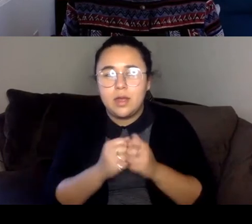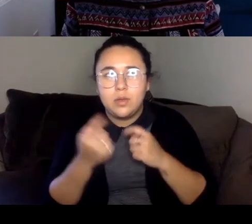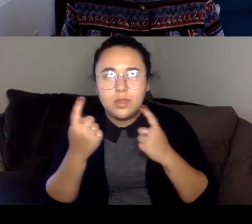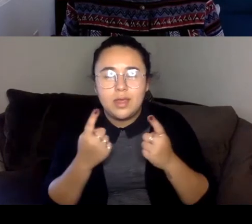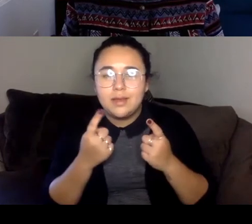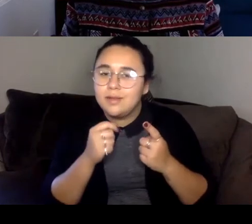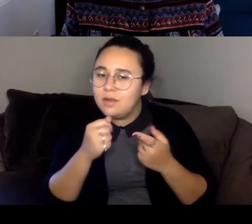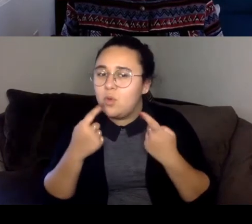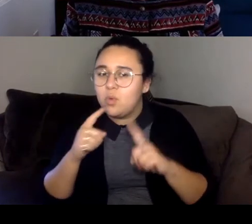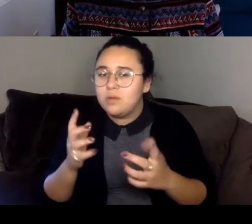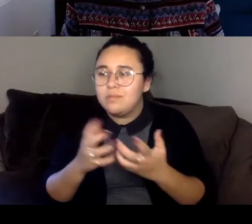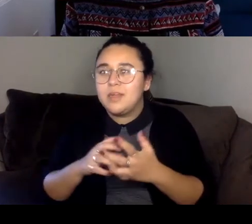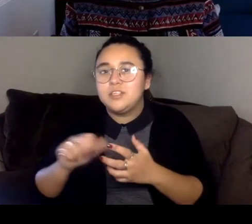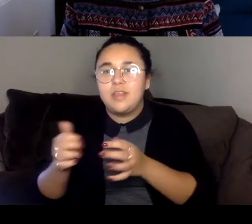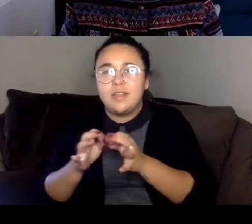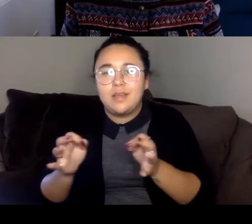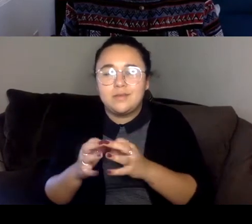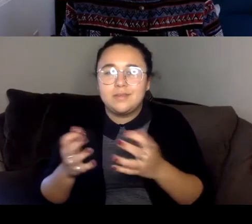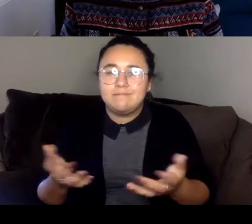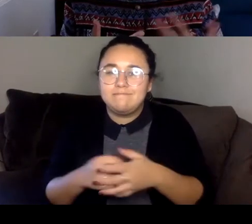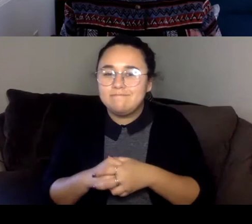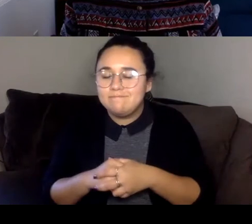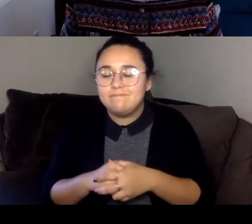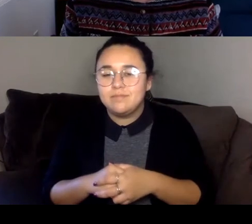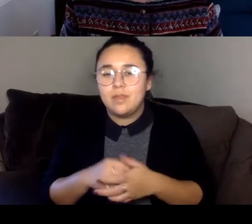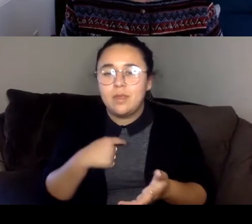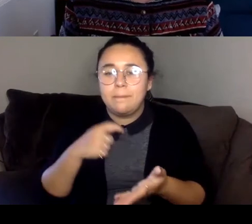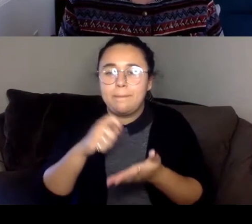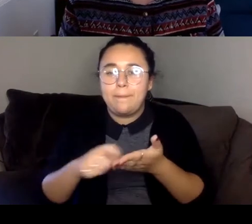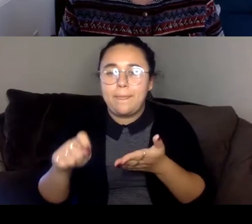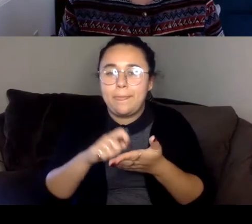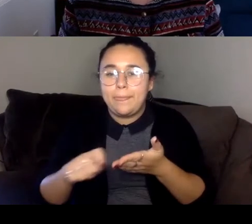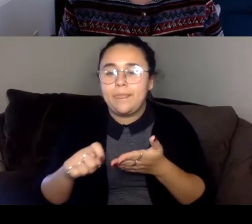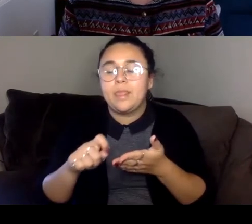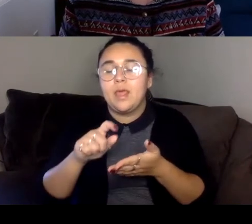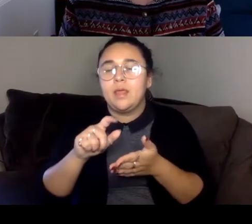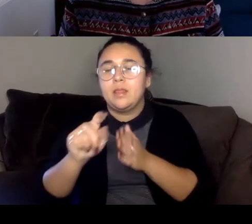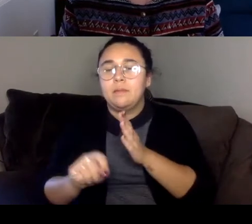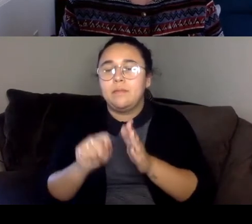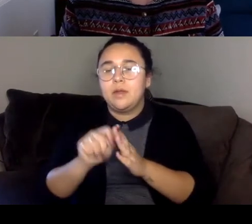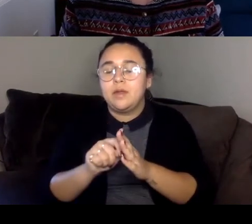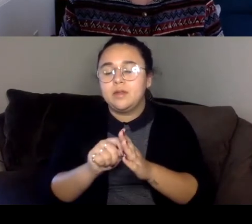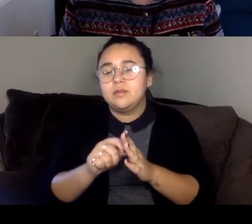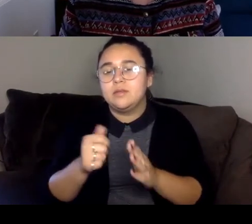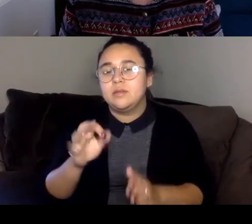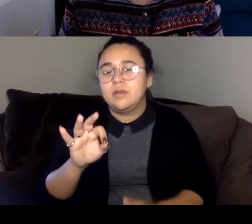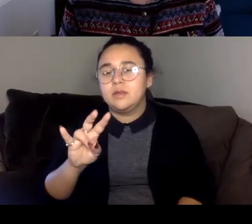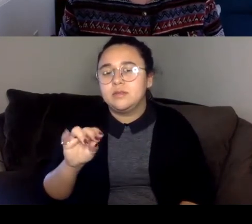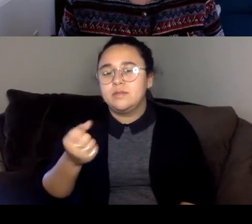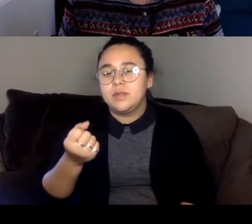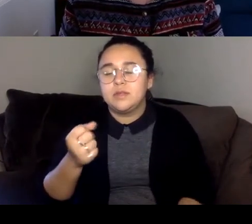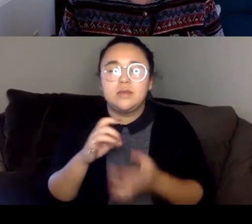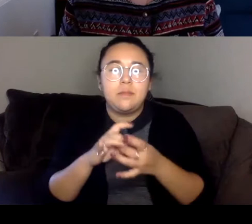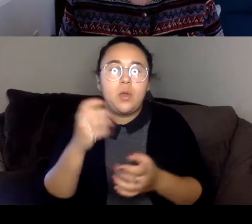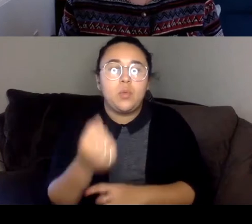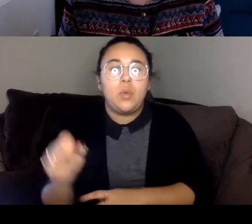And I, I wrote about this period of the 1970s about a revolution that is very politically